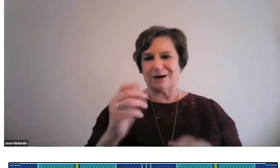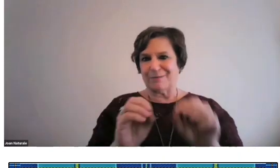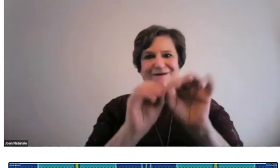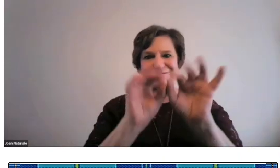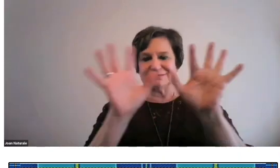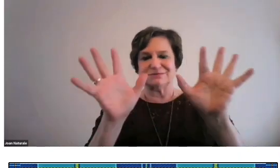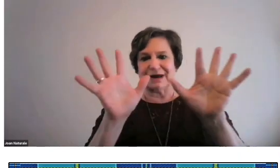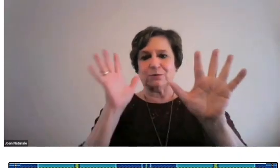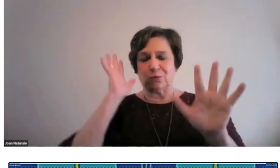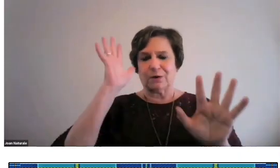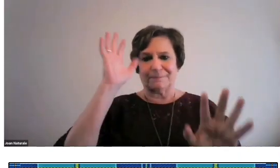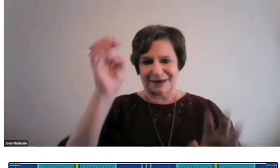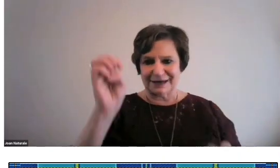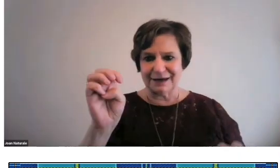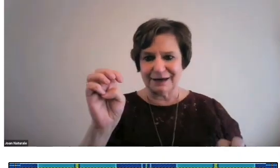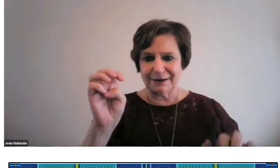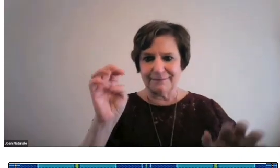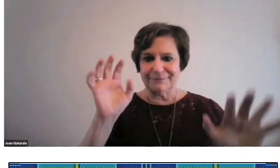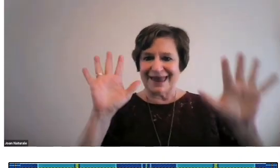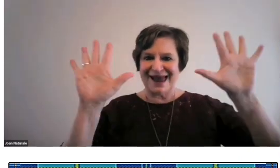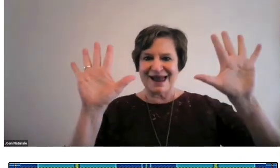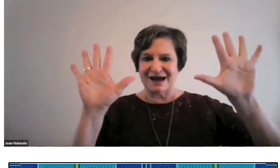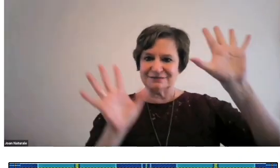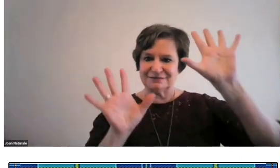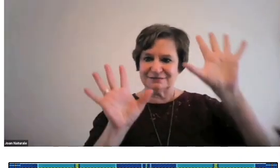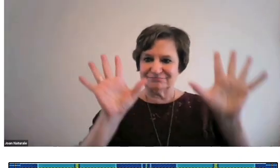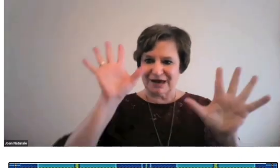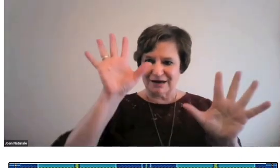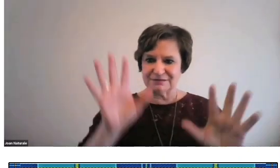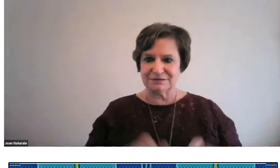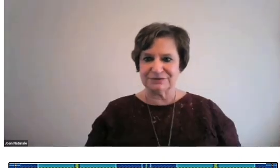One theme obviously will be hands.